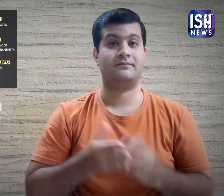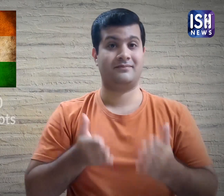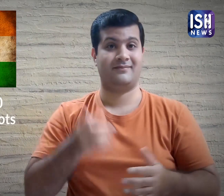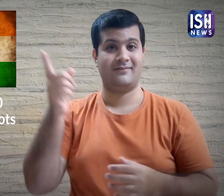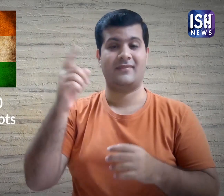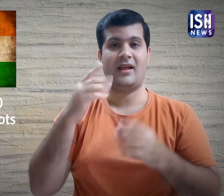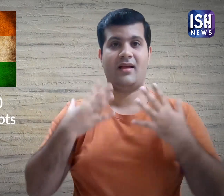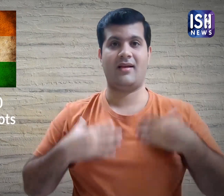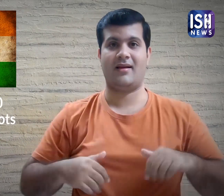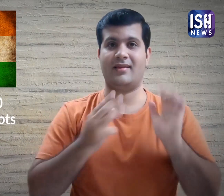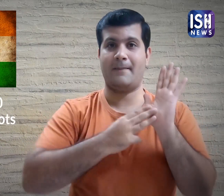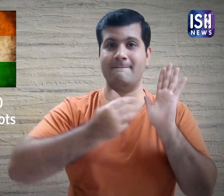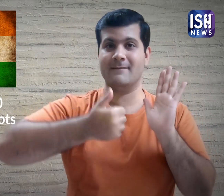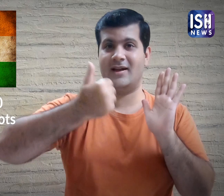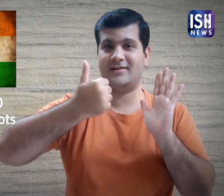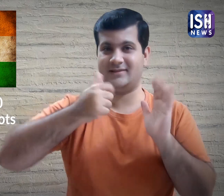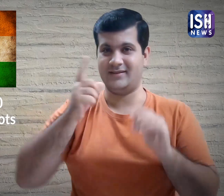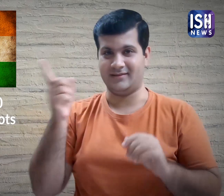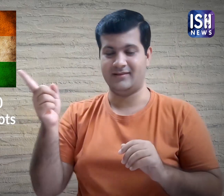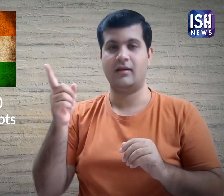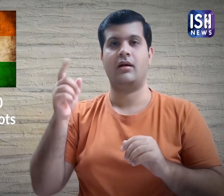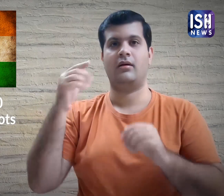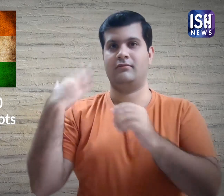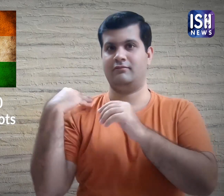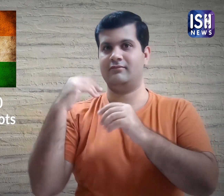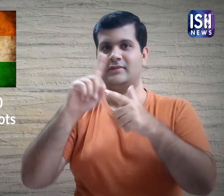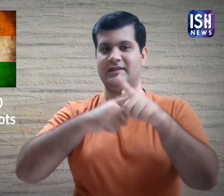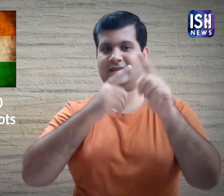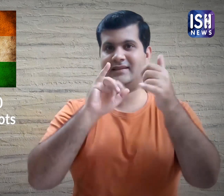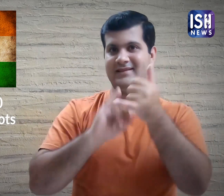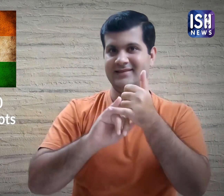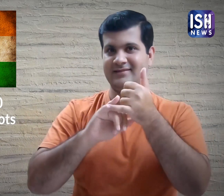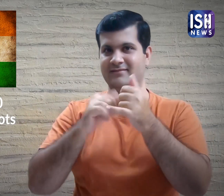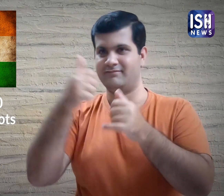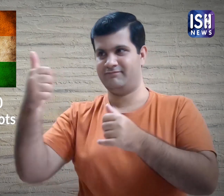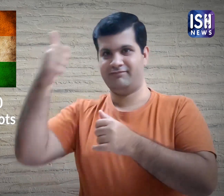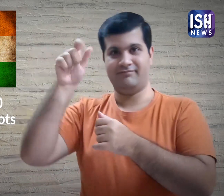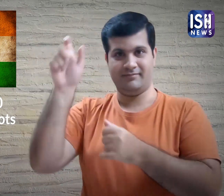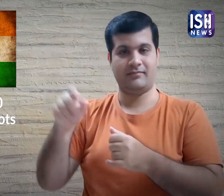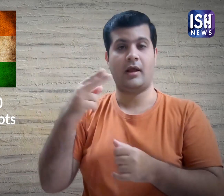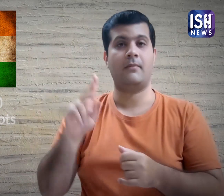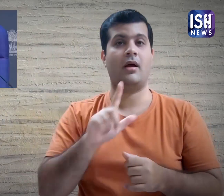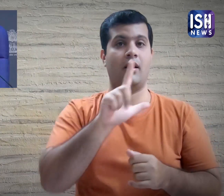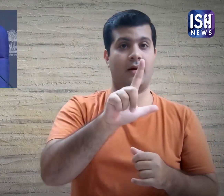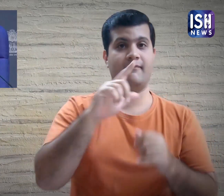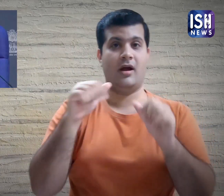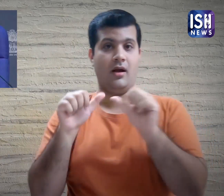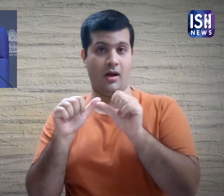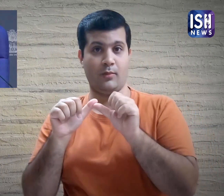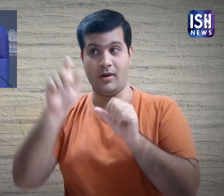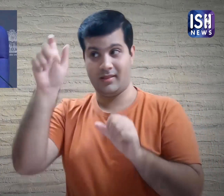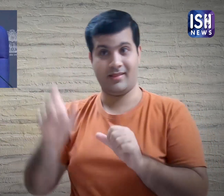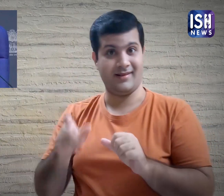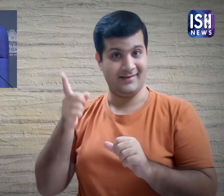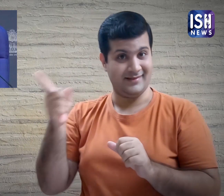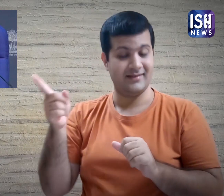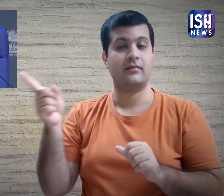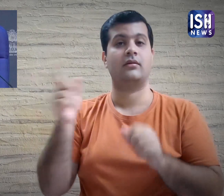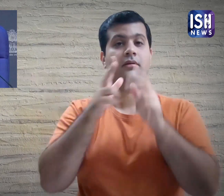Joint Secretary, Ministry of Health, Luv Aggarwal said,